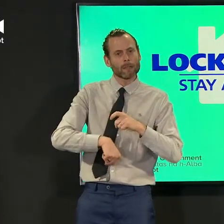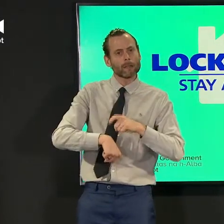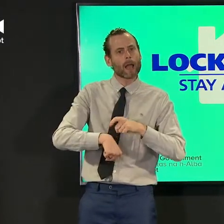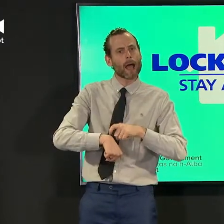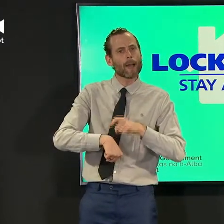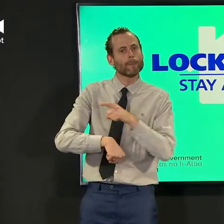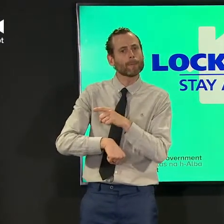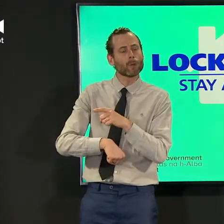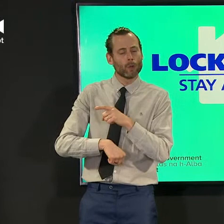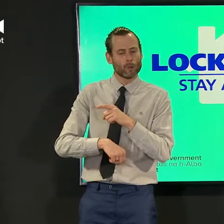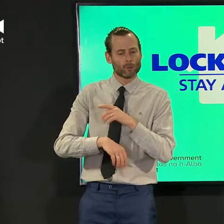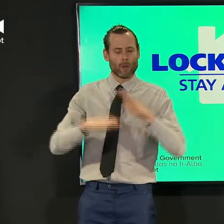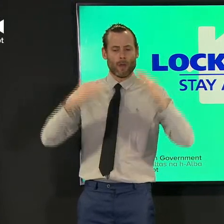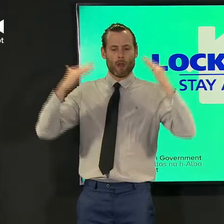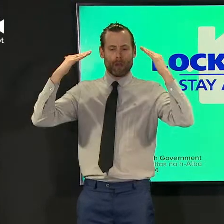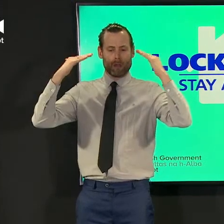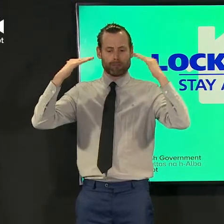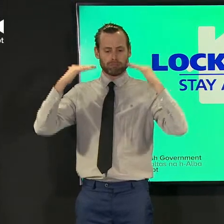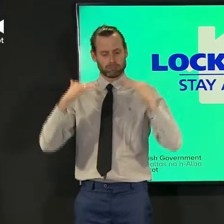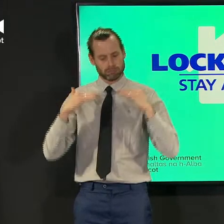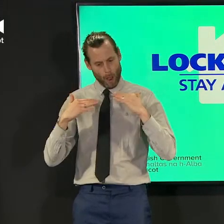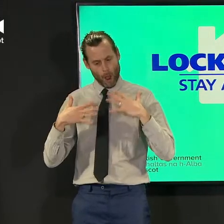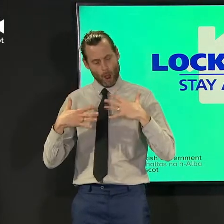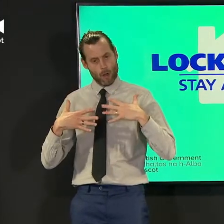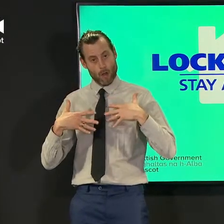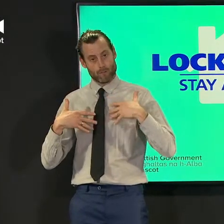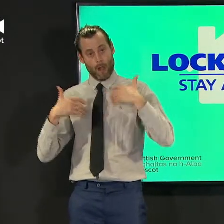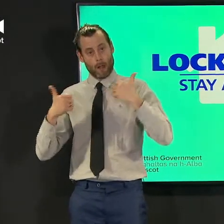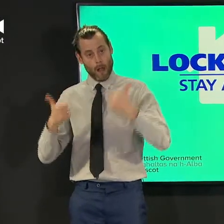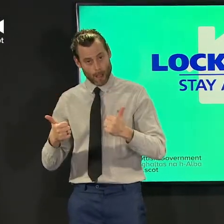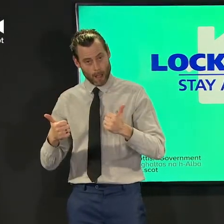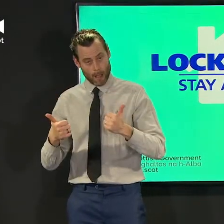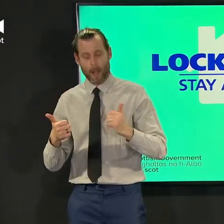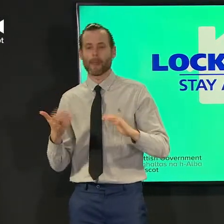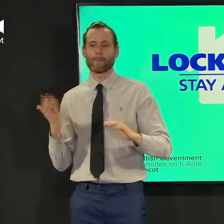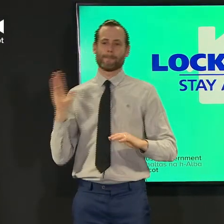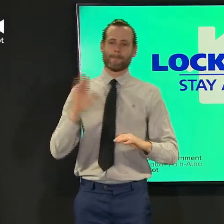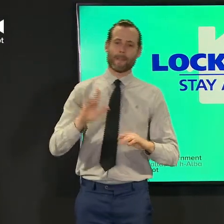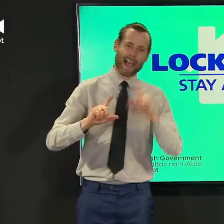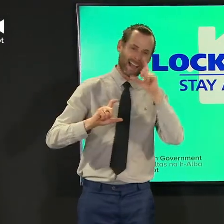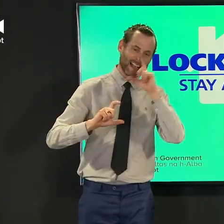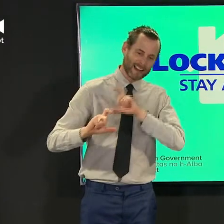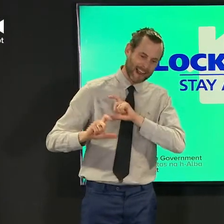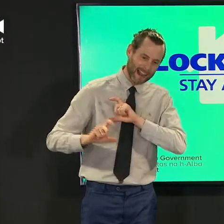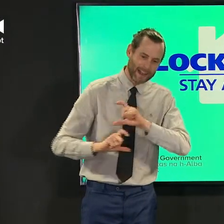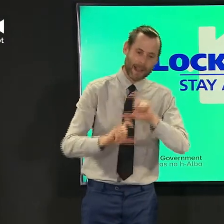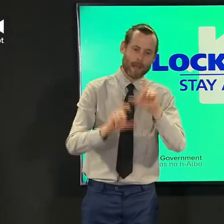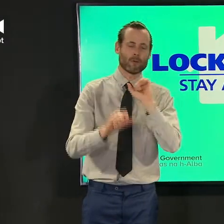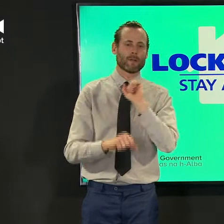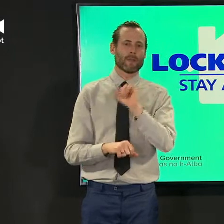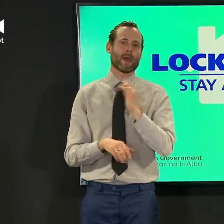to move to a different pace and phase of work so that's what all the planning is in hand